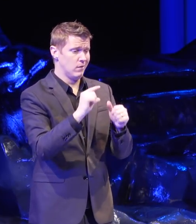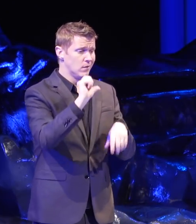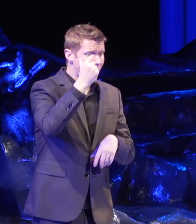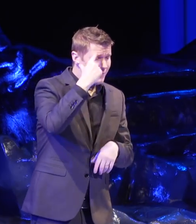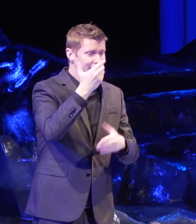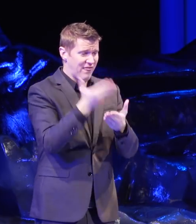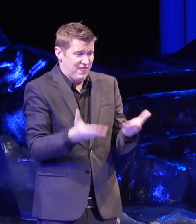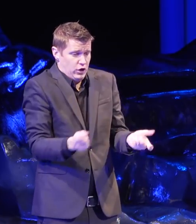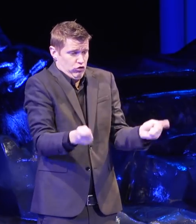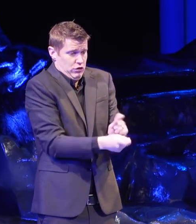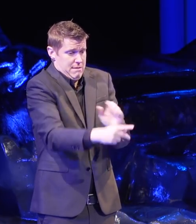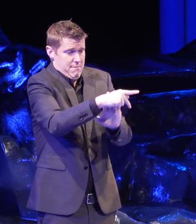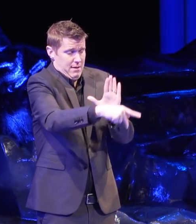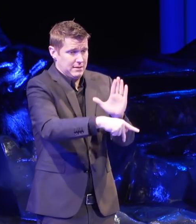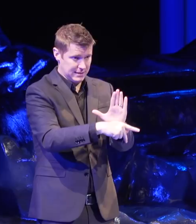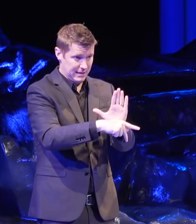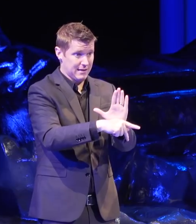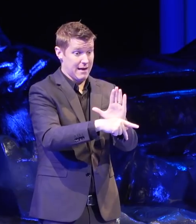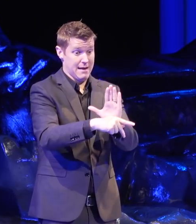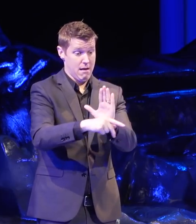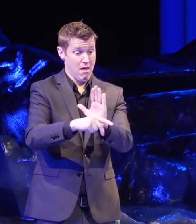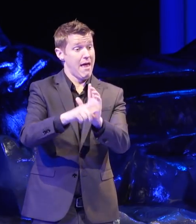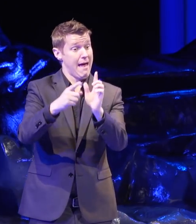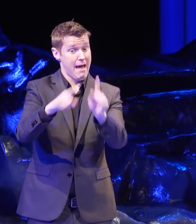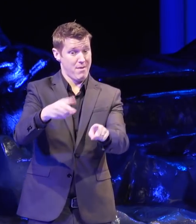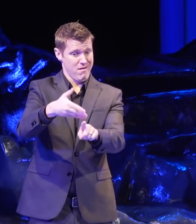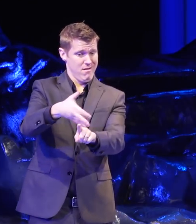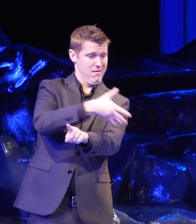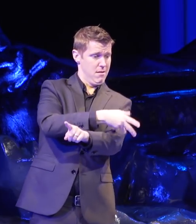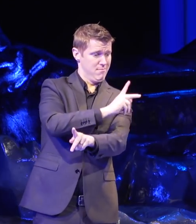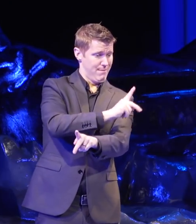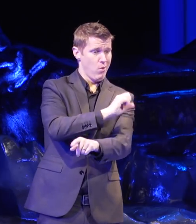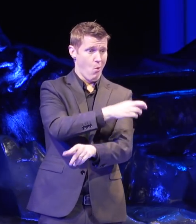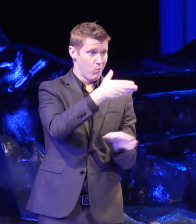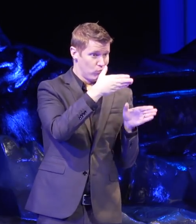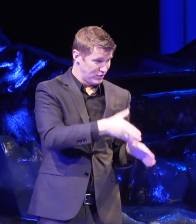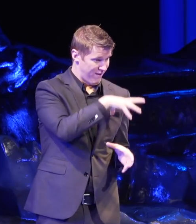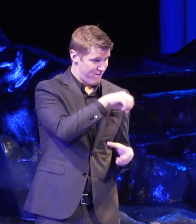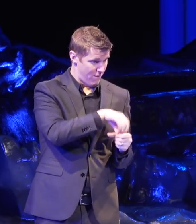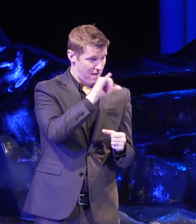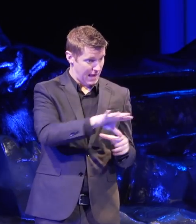it's because some person or some group of people who are a part of that institution made it happen.